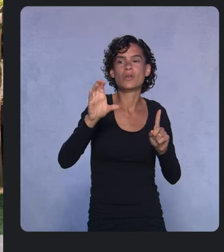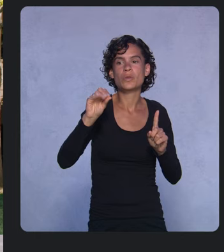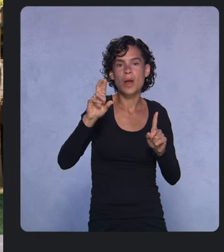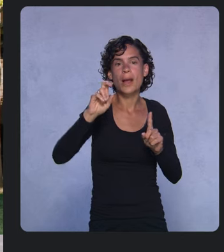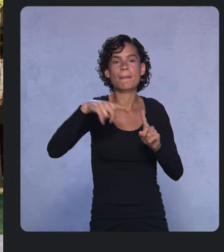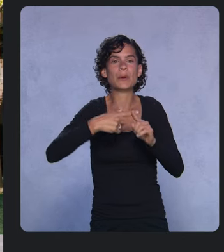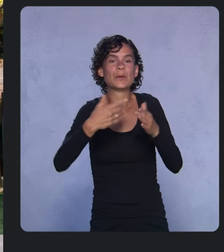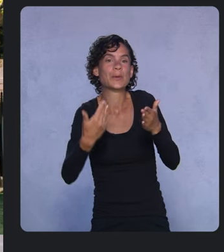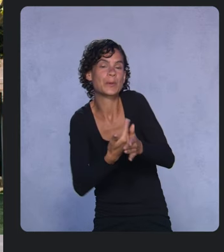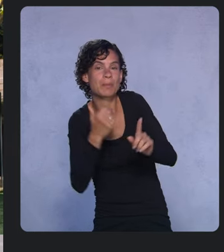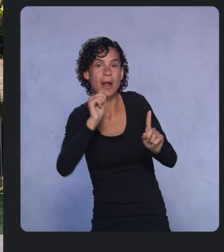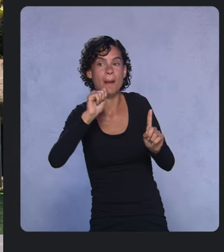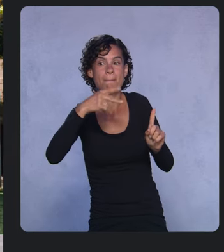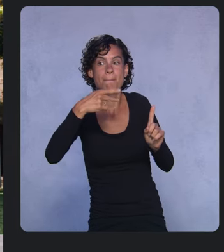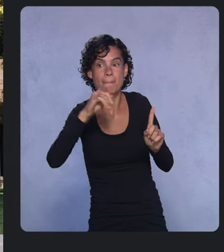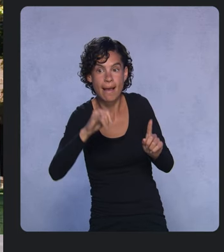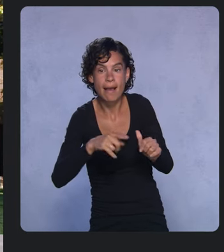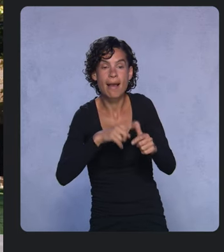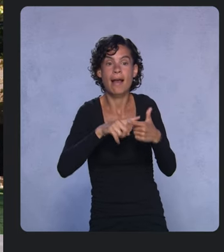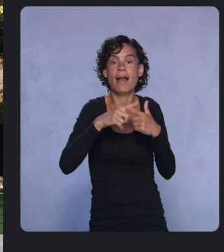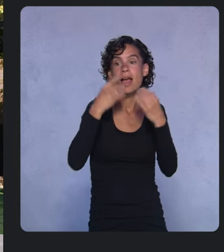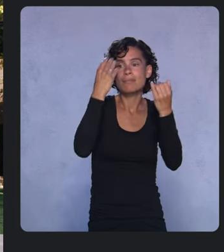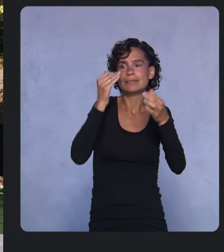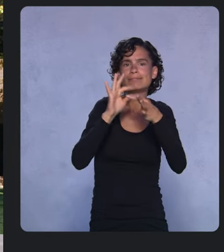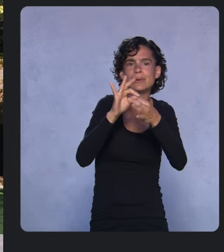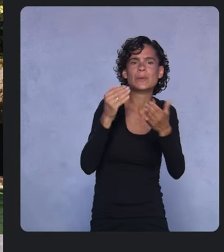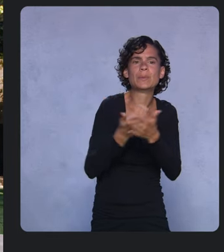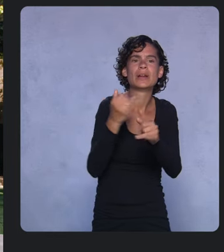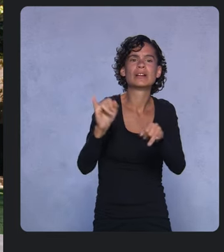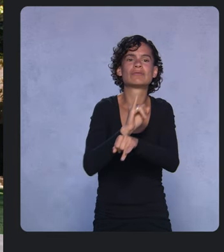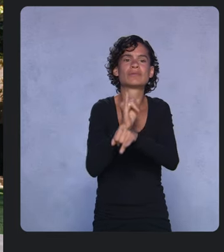and information on the new industry-wide Matter initiative for the Smart Home.